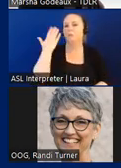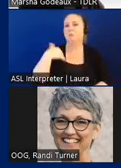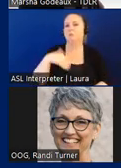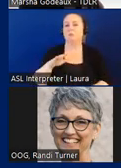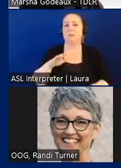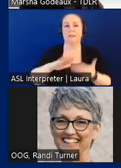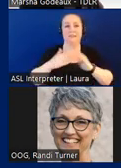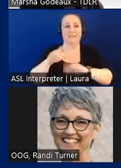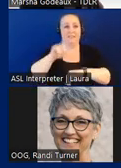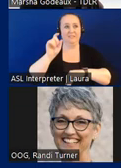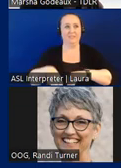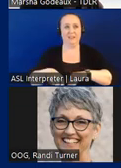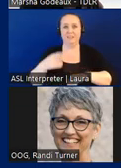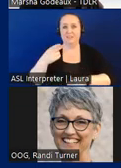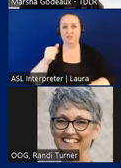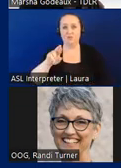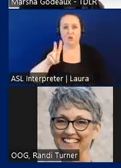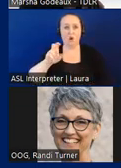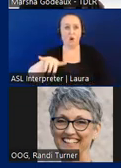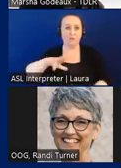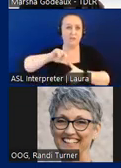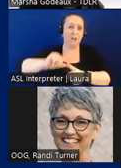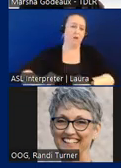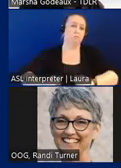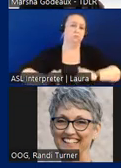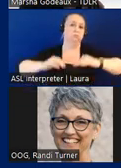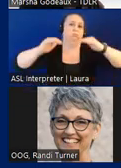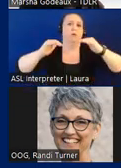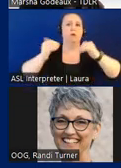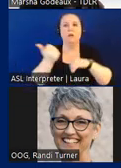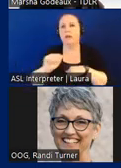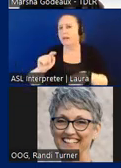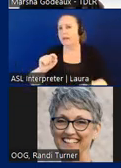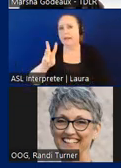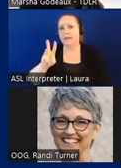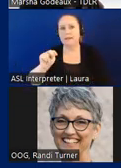flooded from Hurricane Harvey, any of those town halls or city council facilities moved